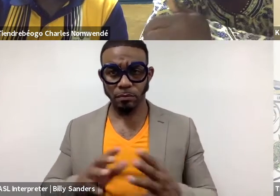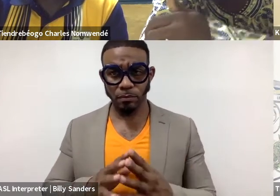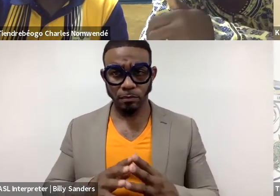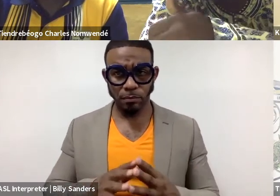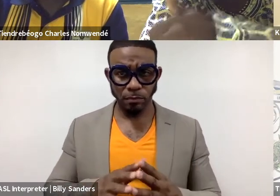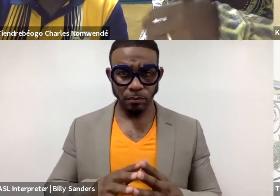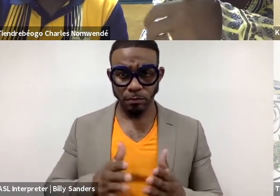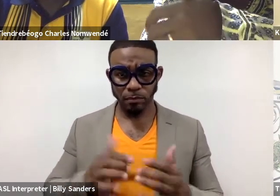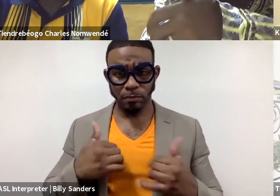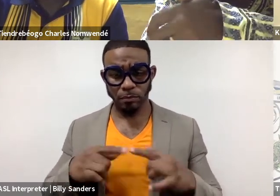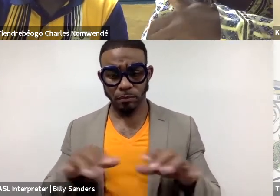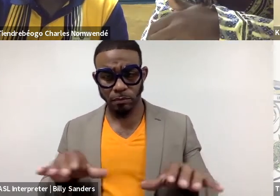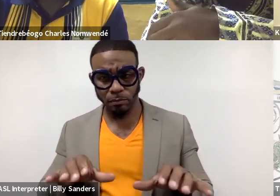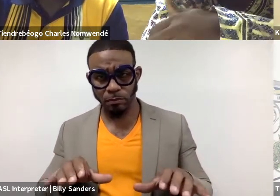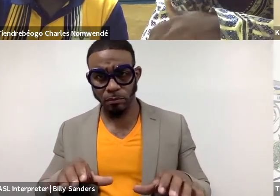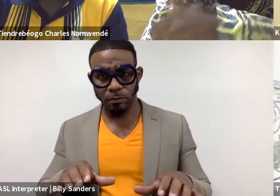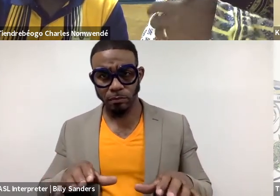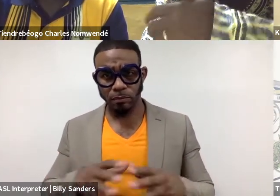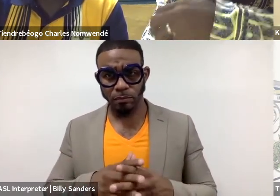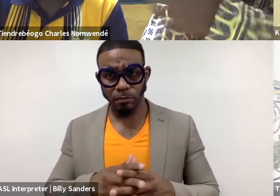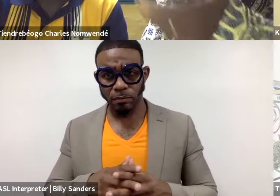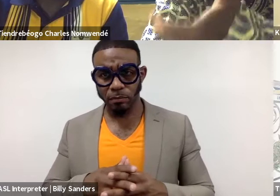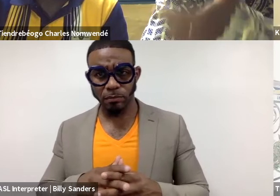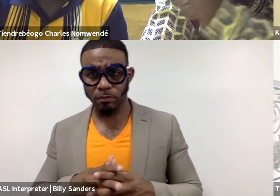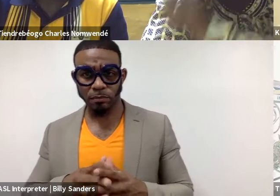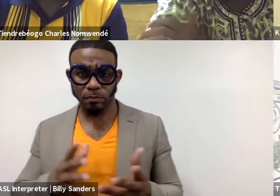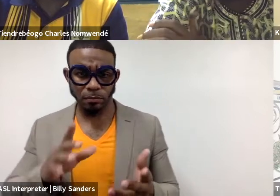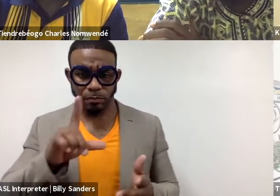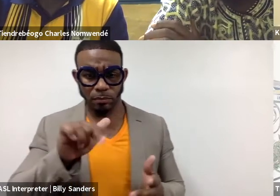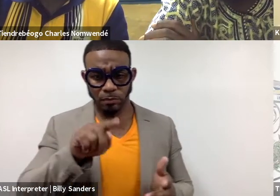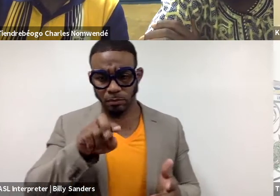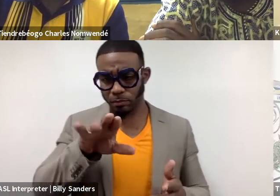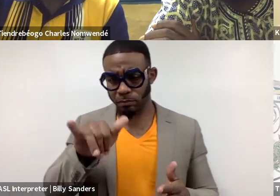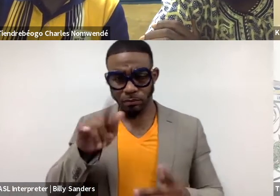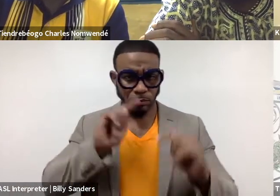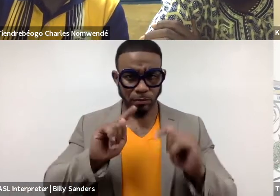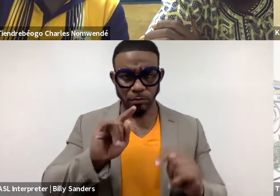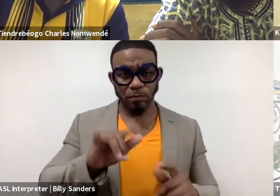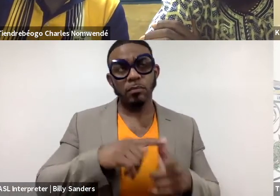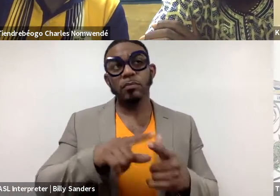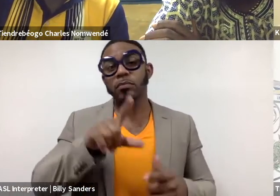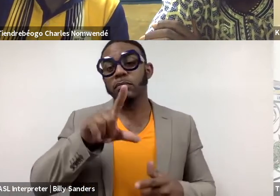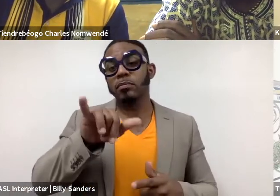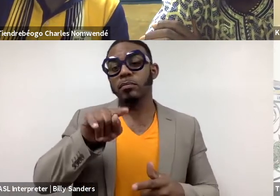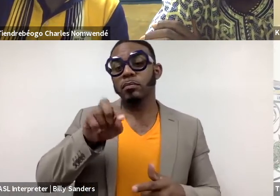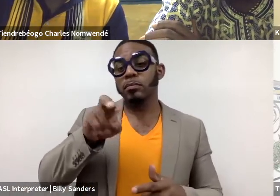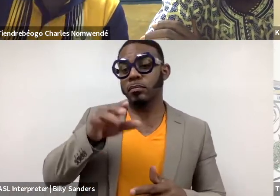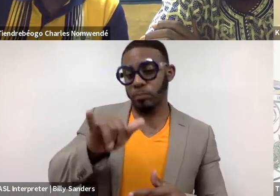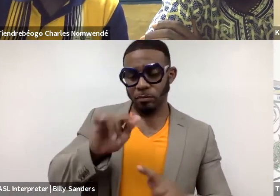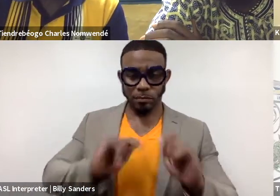to do some luxury theater. Yeah. (Charles speaks French)